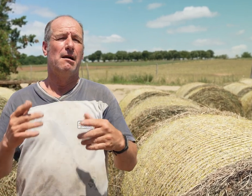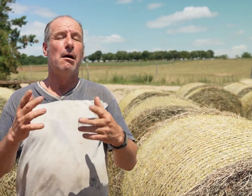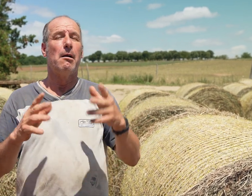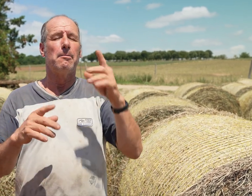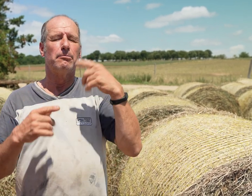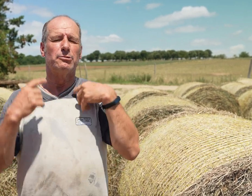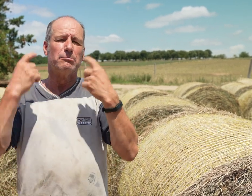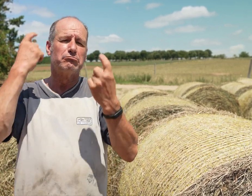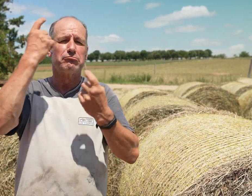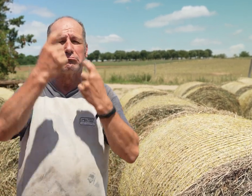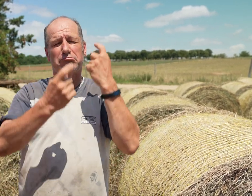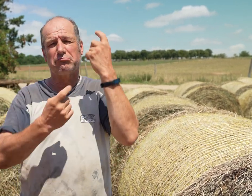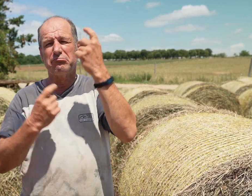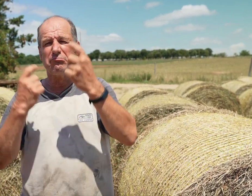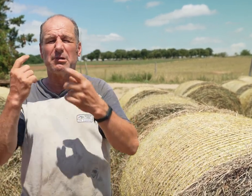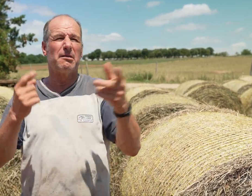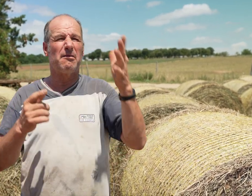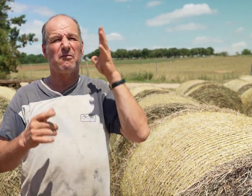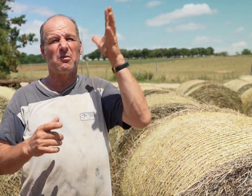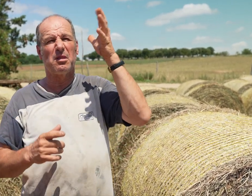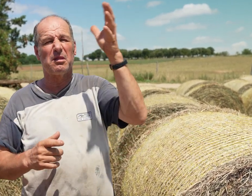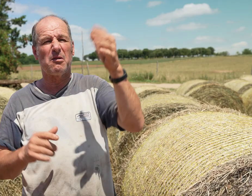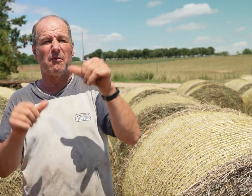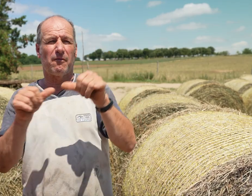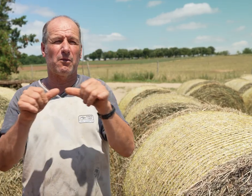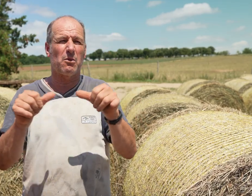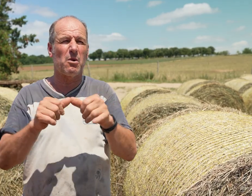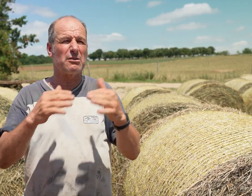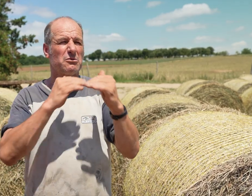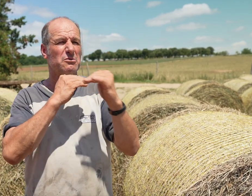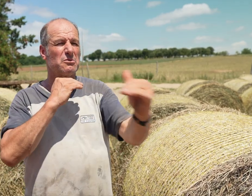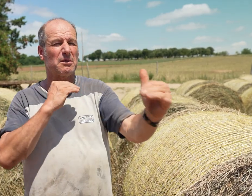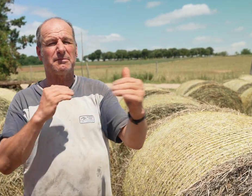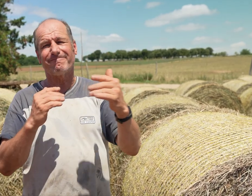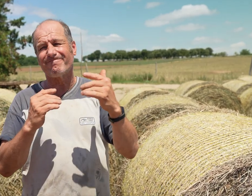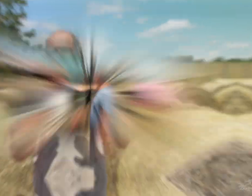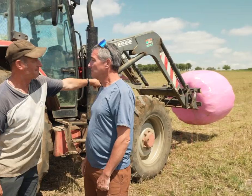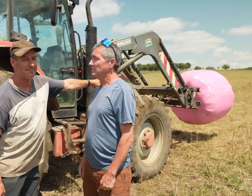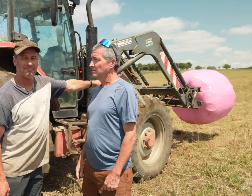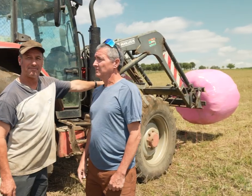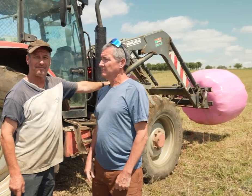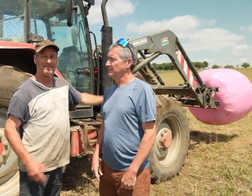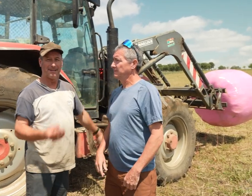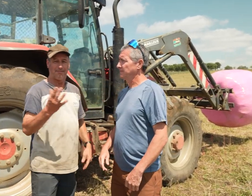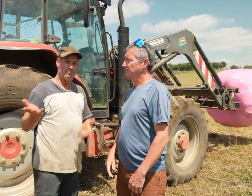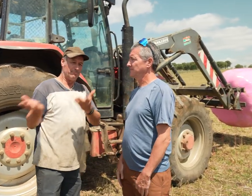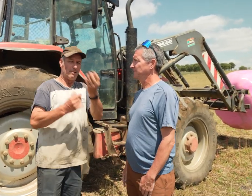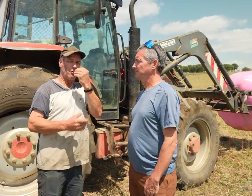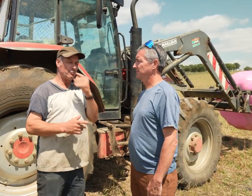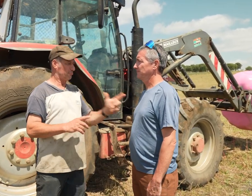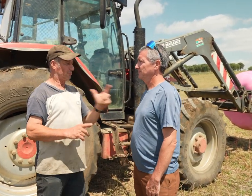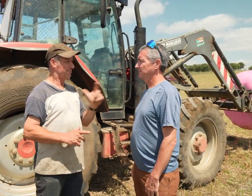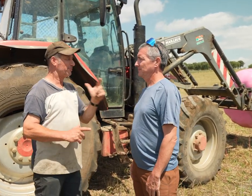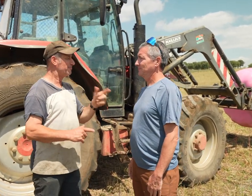I thought about how to keep my farm running and stable. We’ll bring the food together.